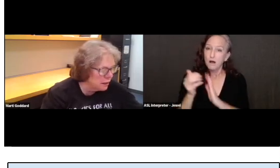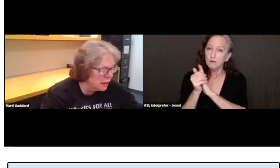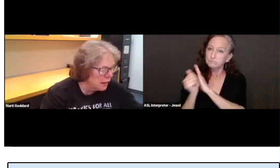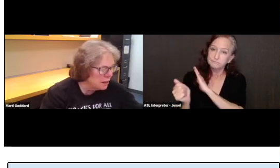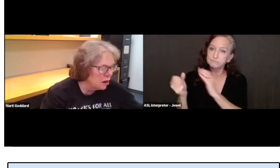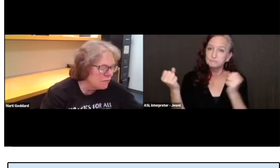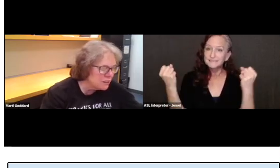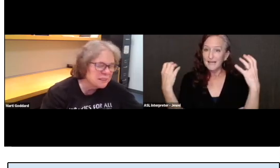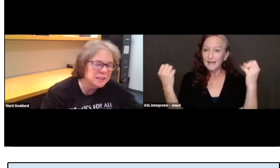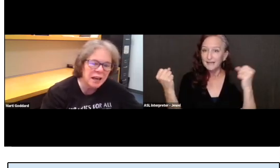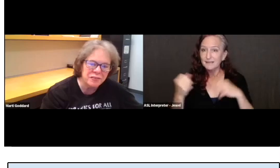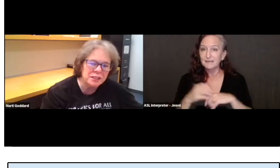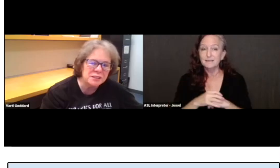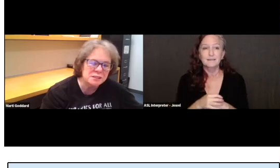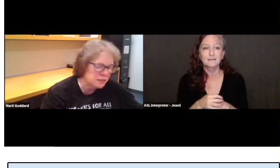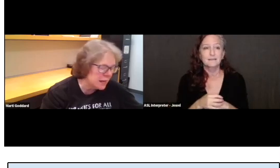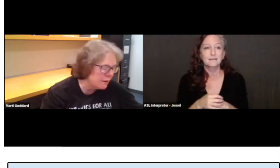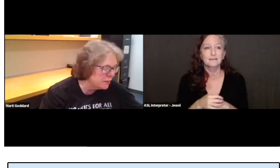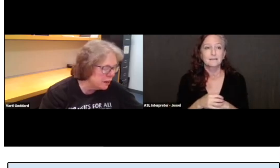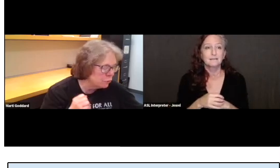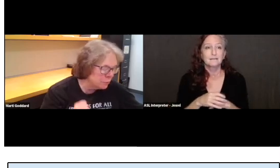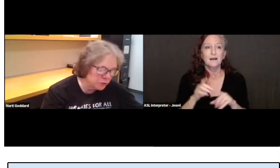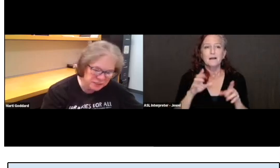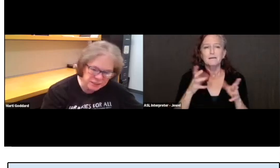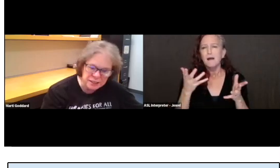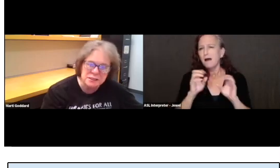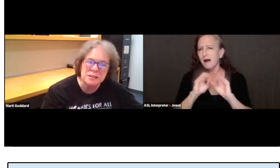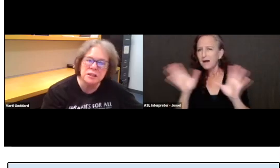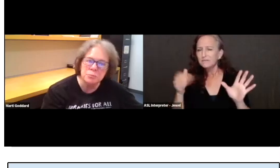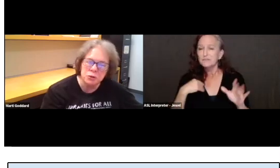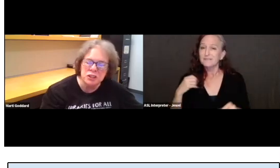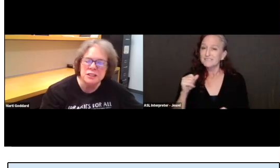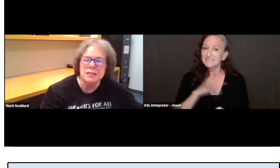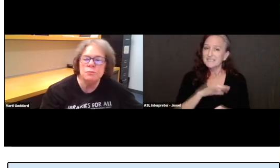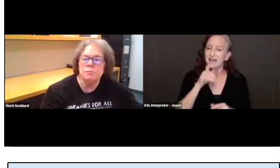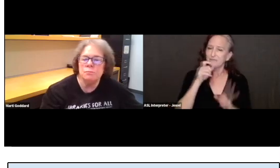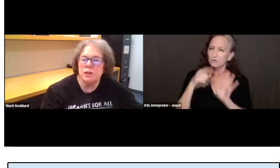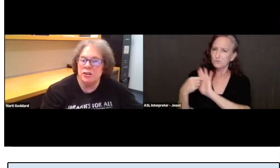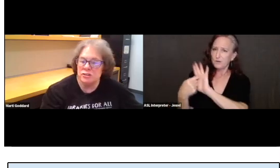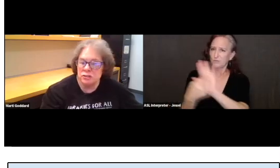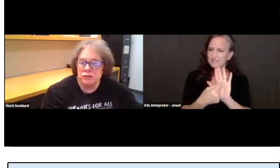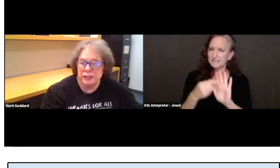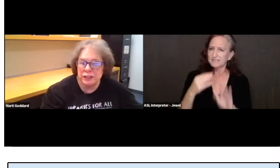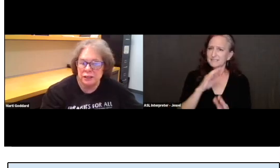And obviously, having a staff that represents the community we are serving